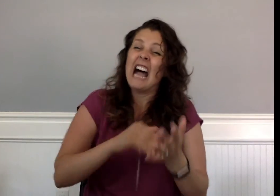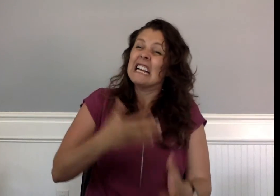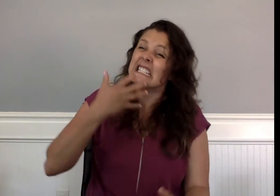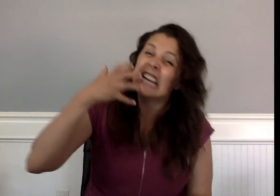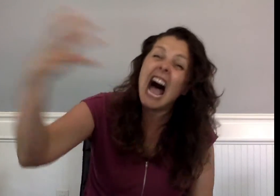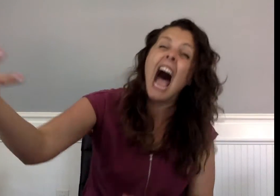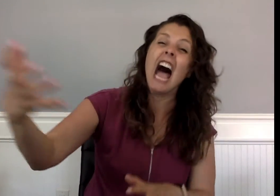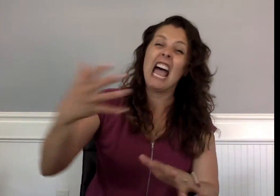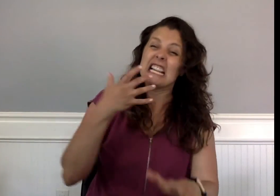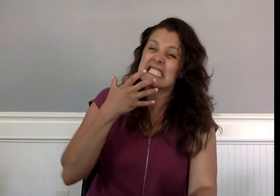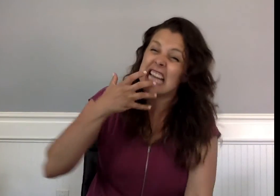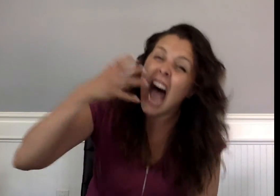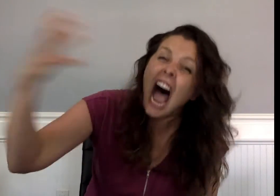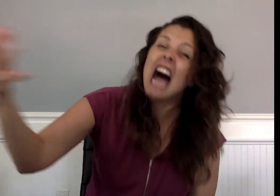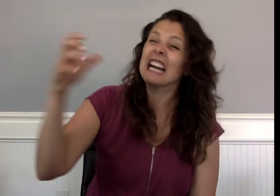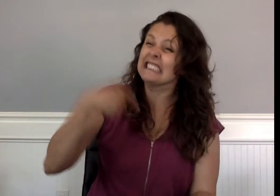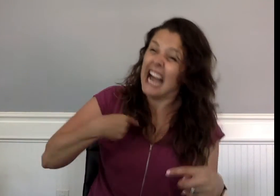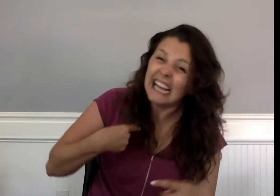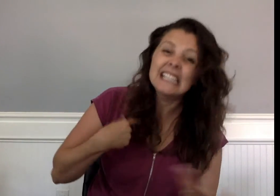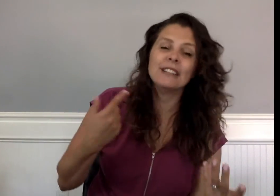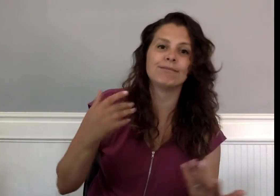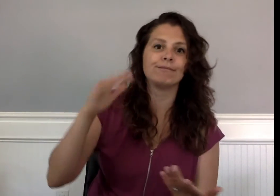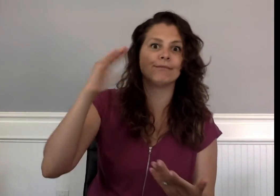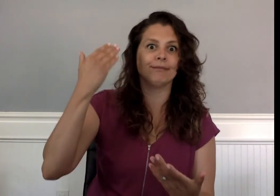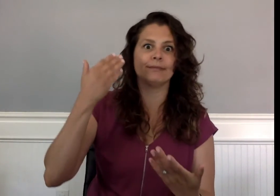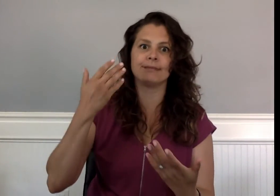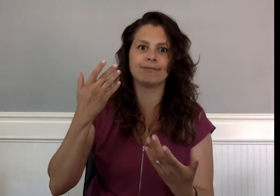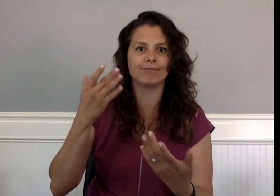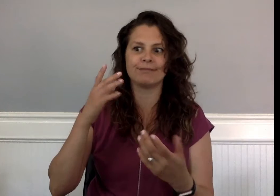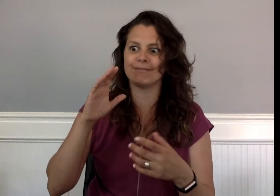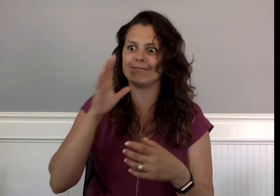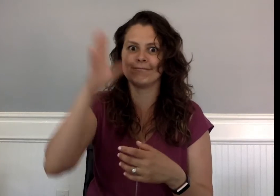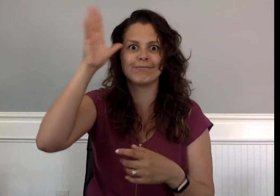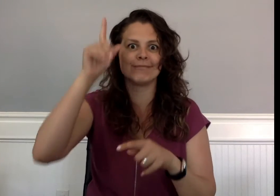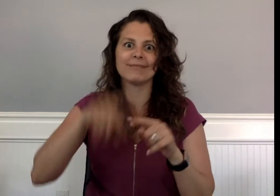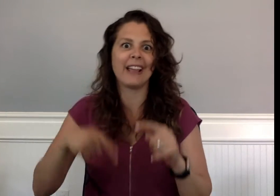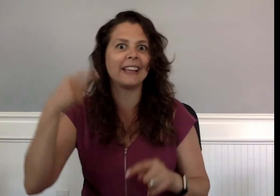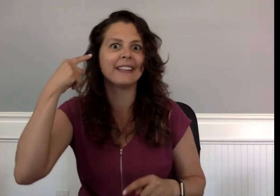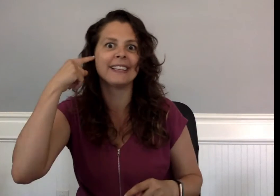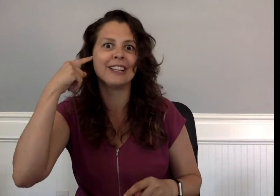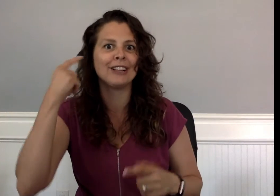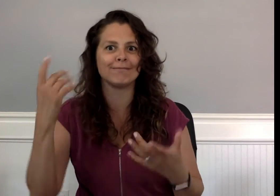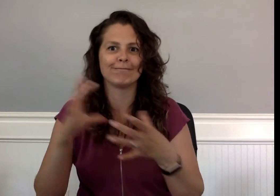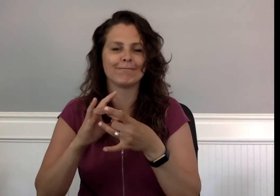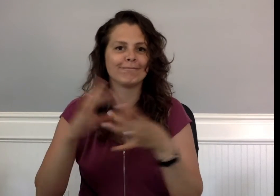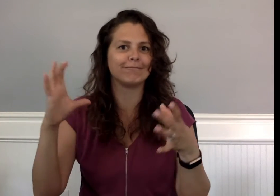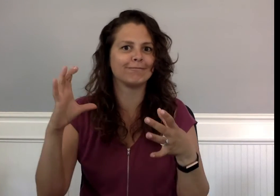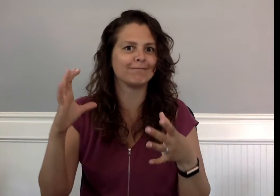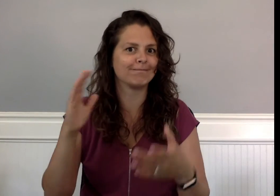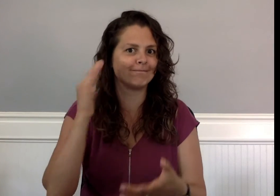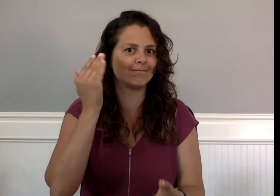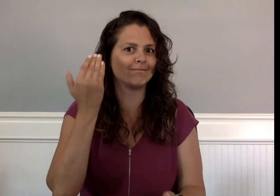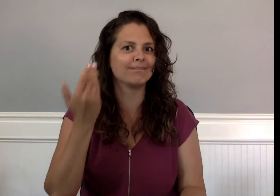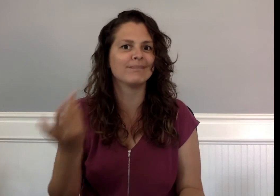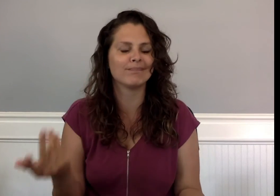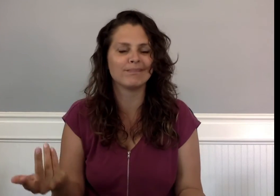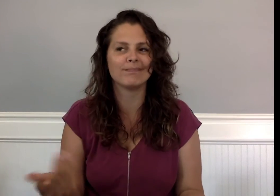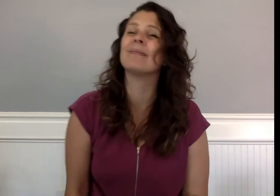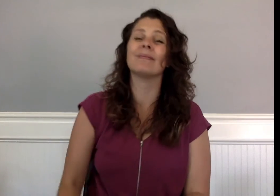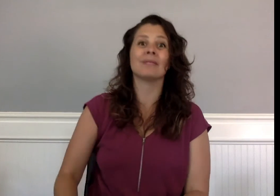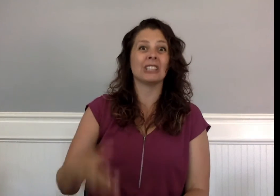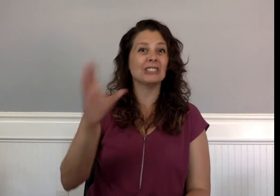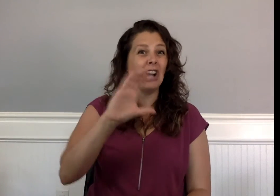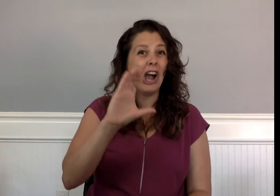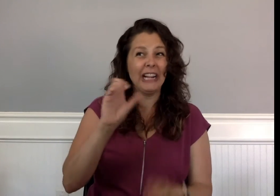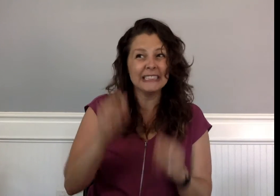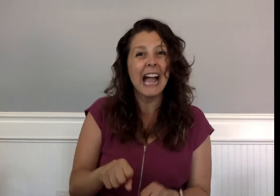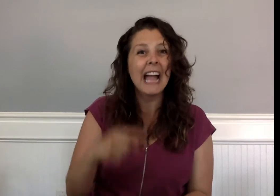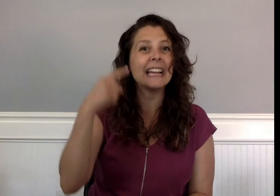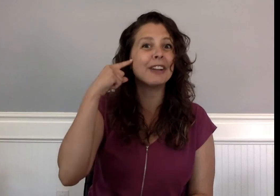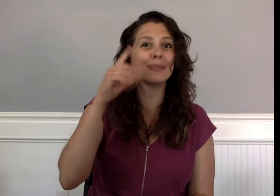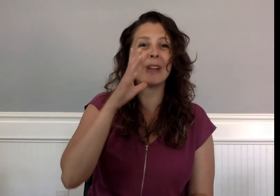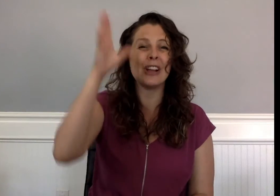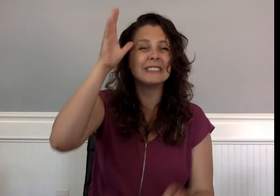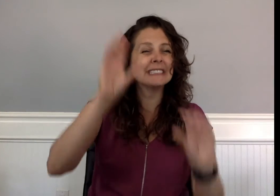And no matter how loud Charlie shouted, no matter how clearly he could hear his parents,